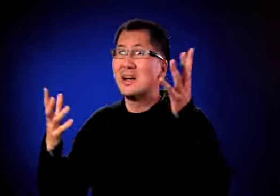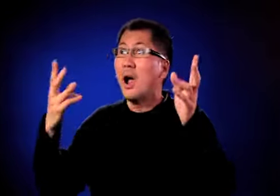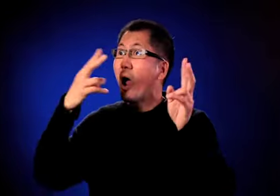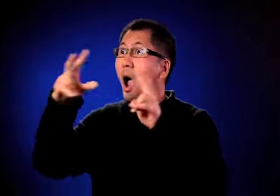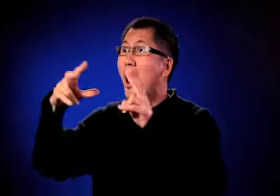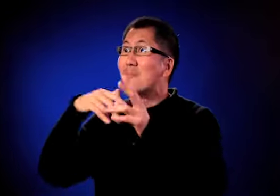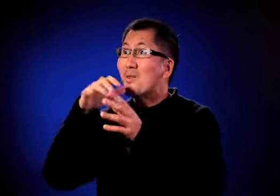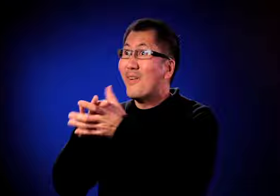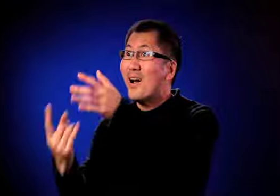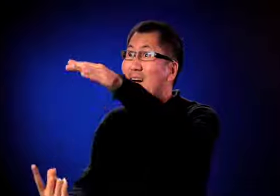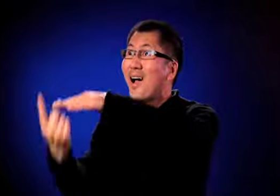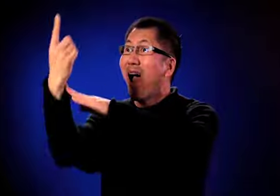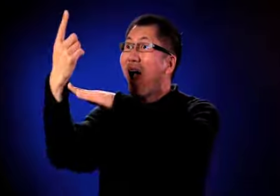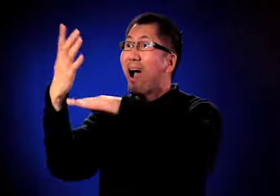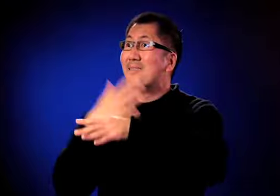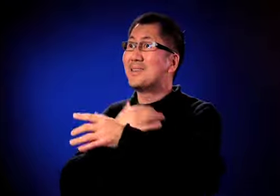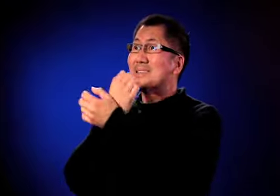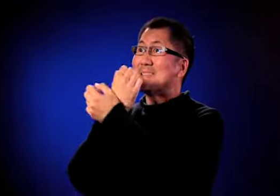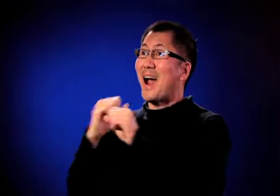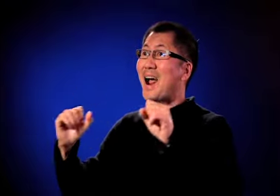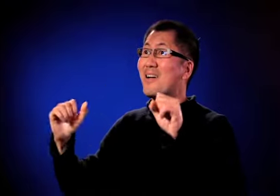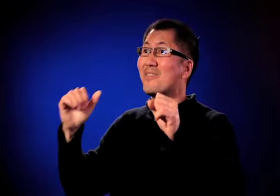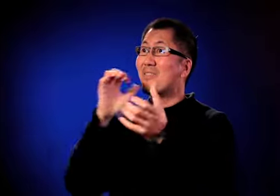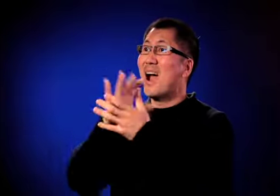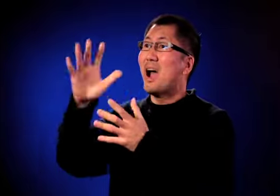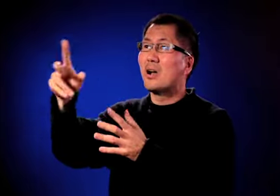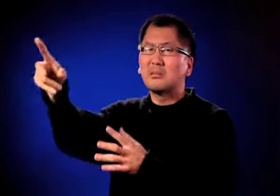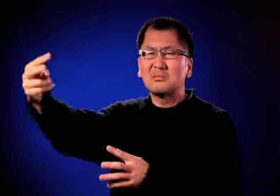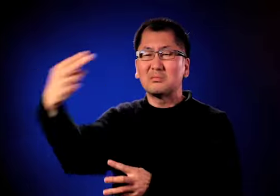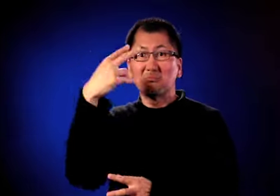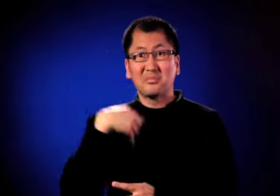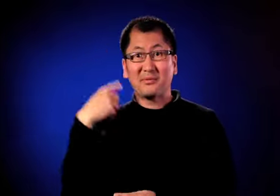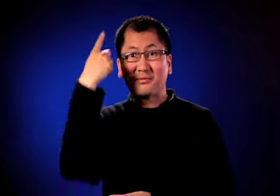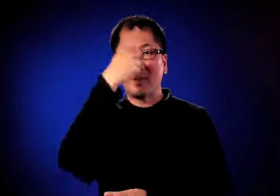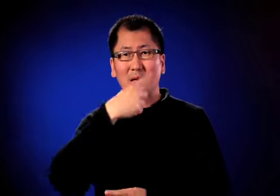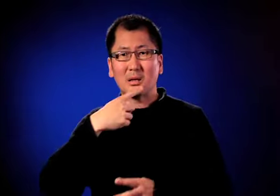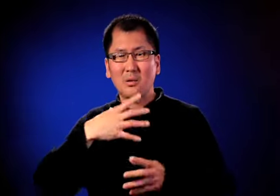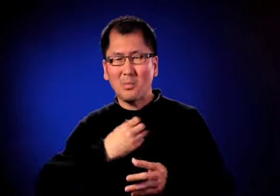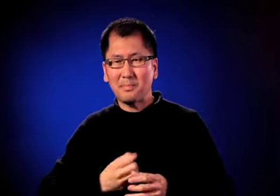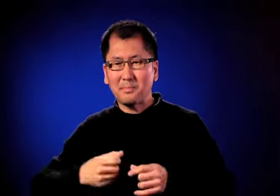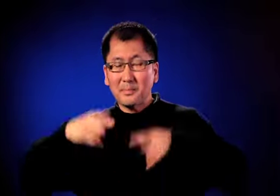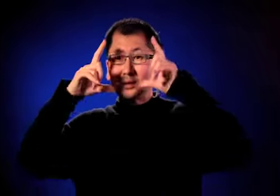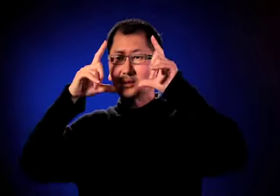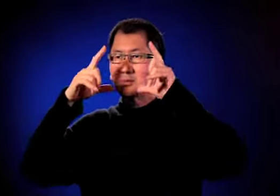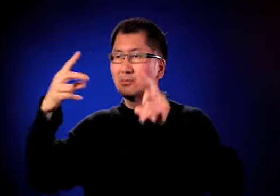But she ignored me and I looked for other help. My wife was in the room and I thought